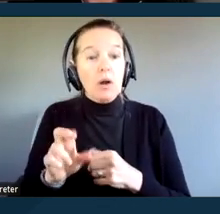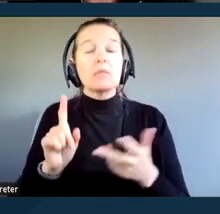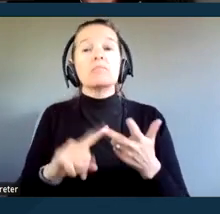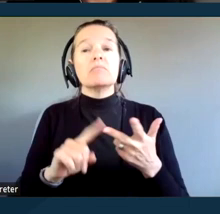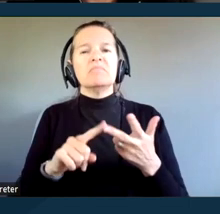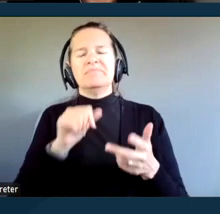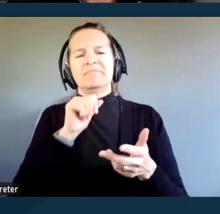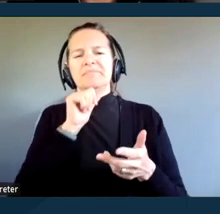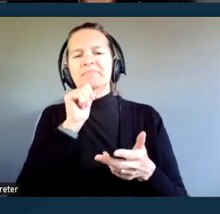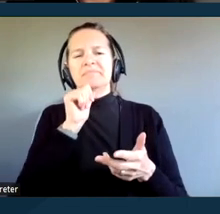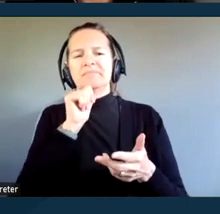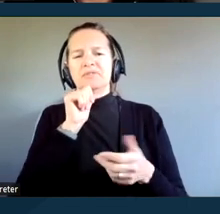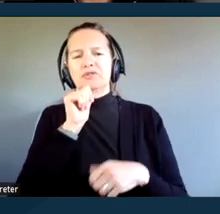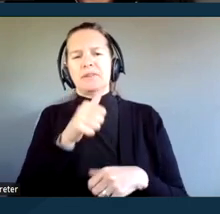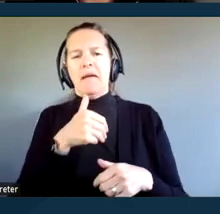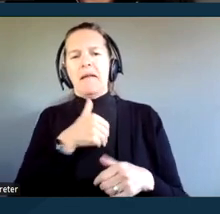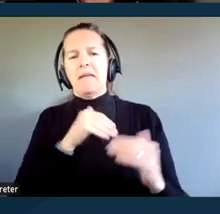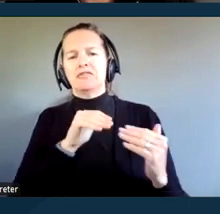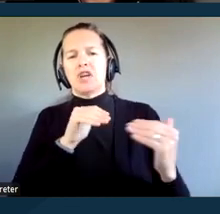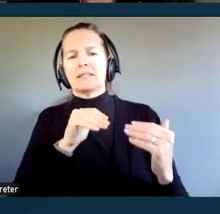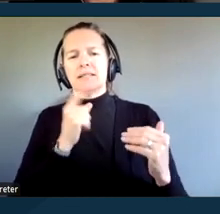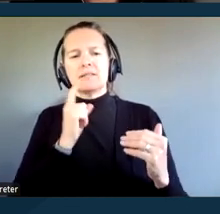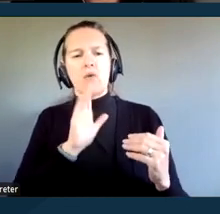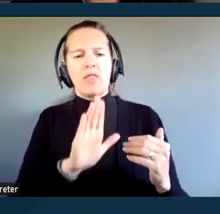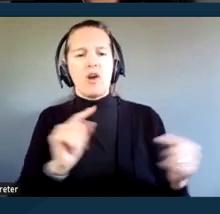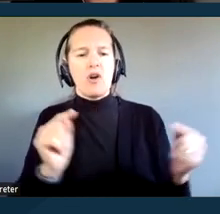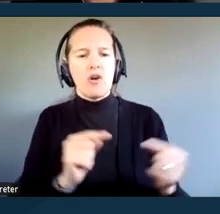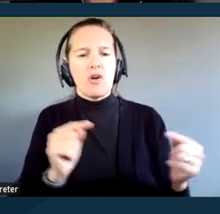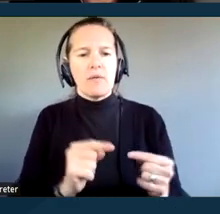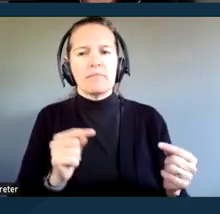or redress for the harms that they experience. Next slide, please.